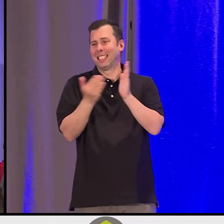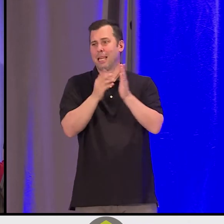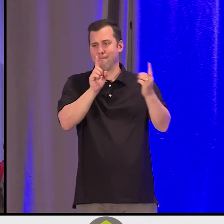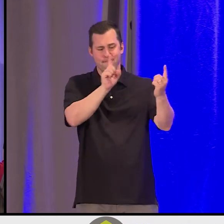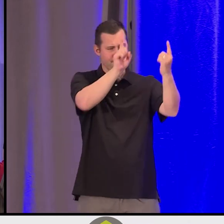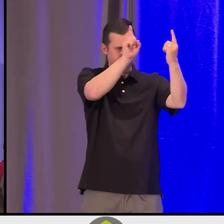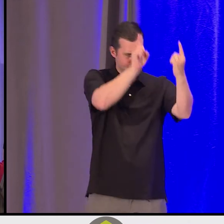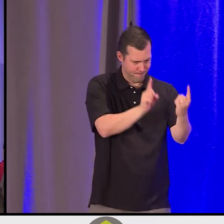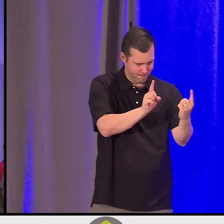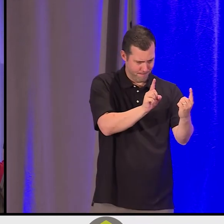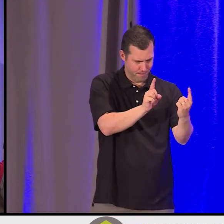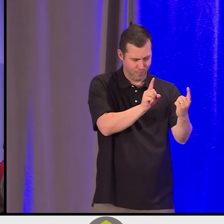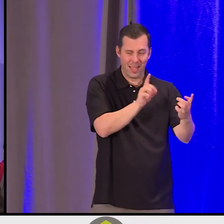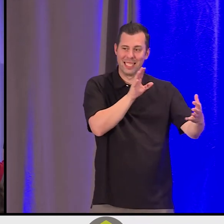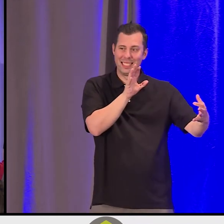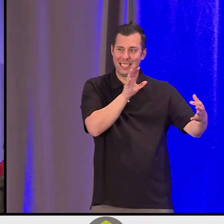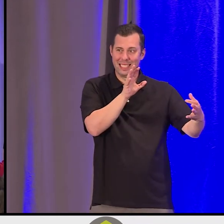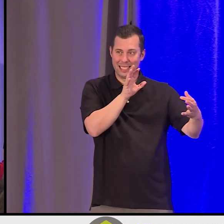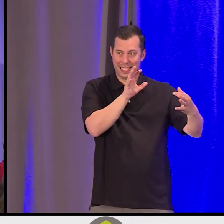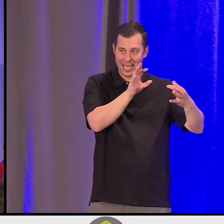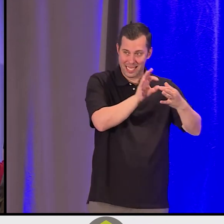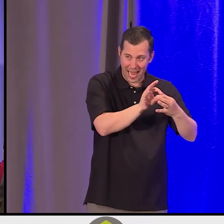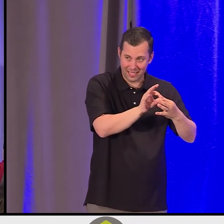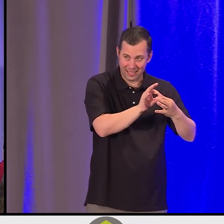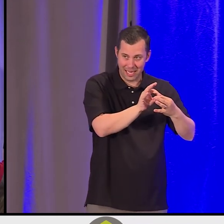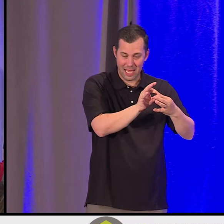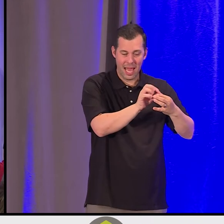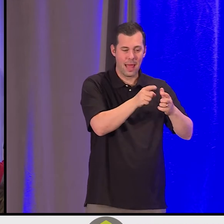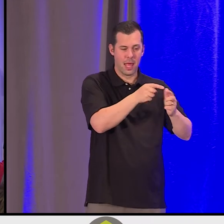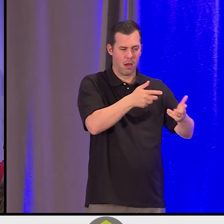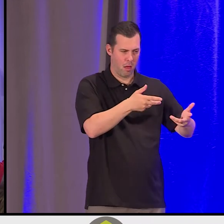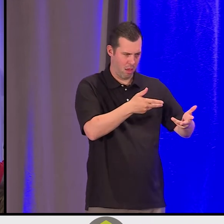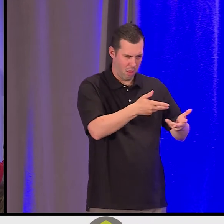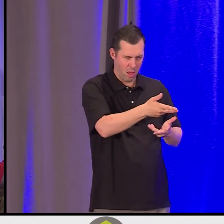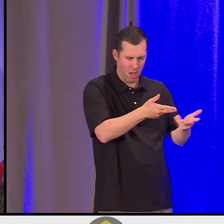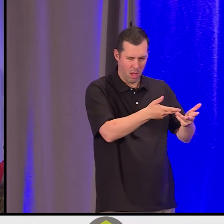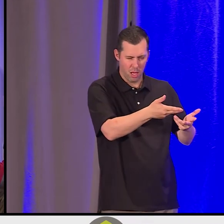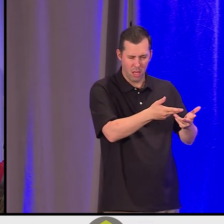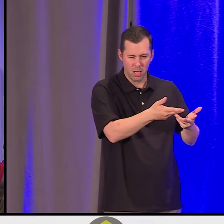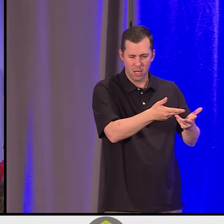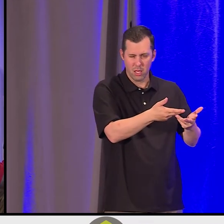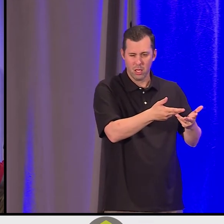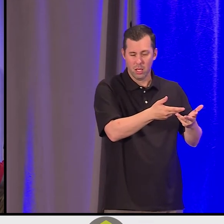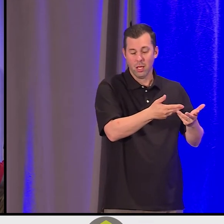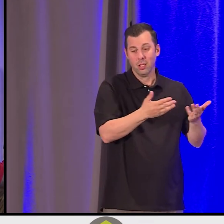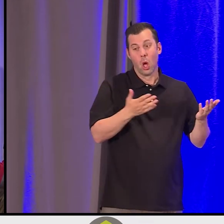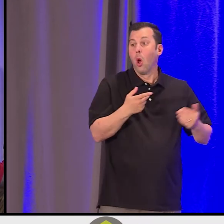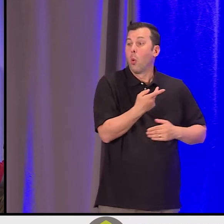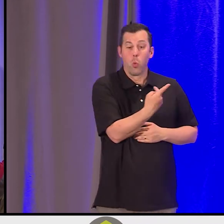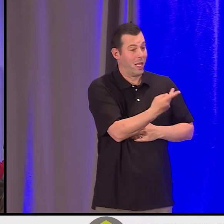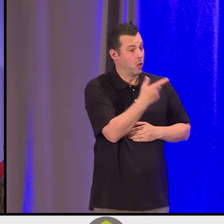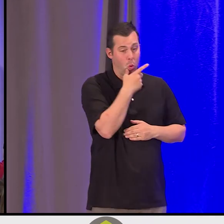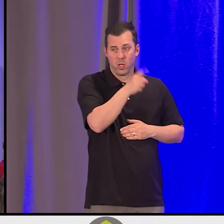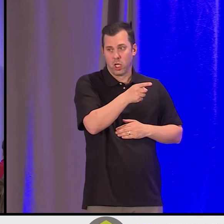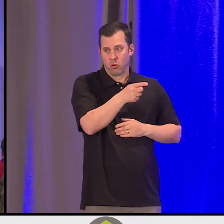We connect first." If we don't [suw̓aaqk], if we don't see one another, we don't need to agree with one another, but how will we ever know what it is